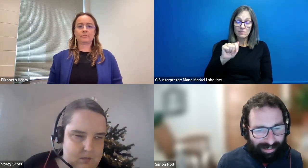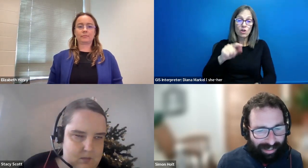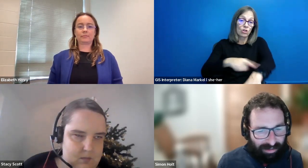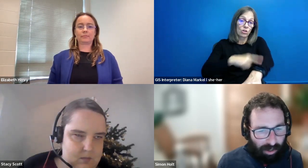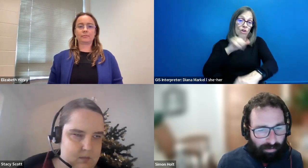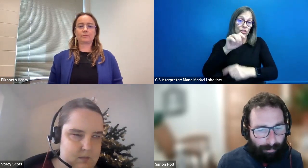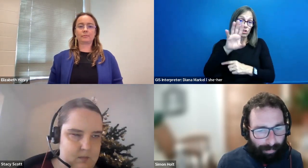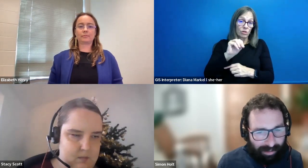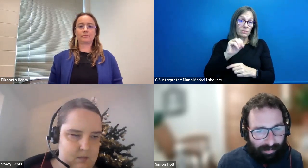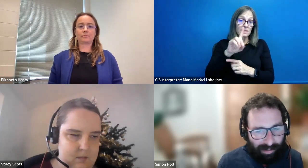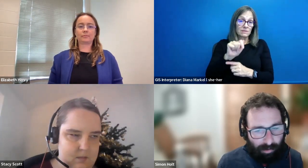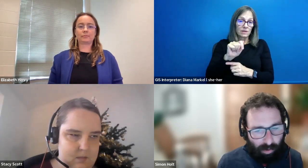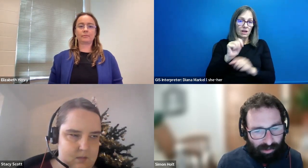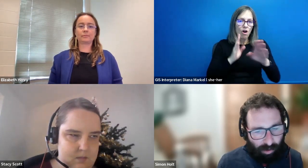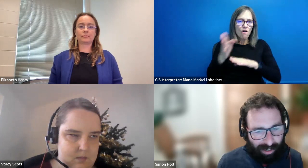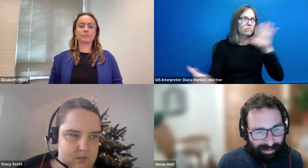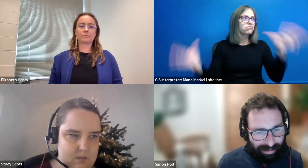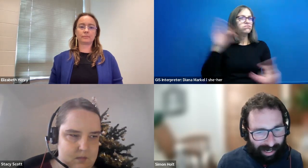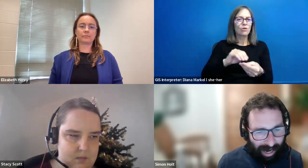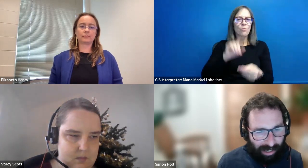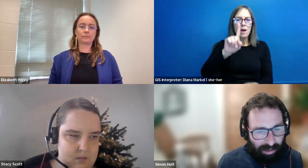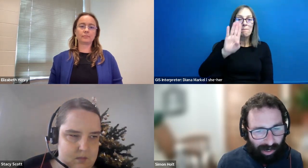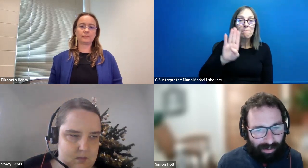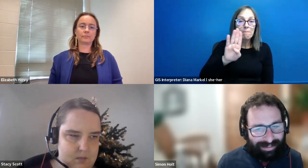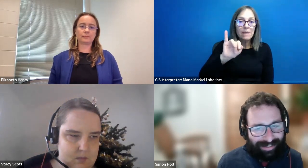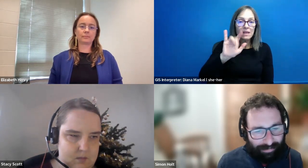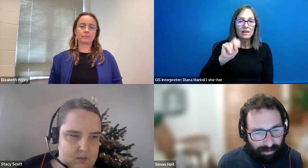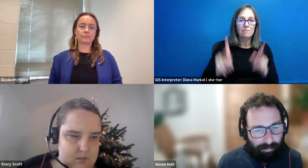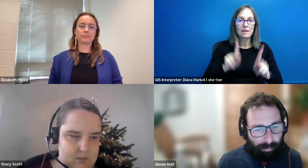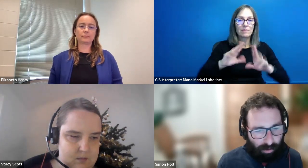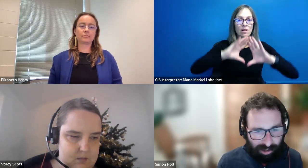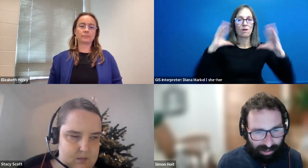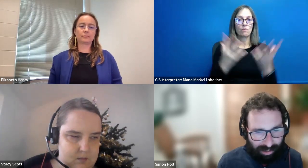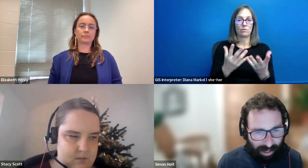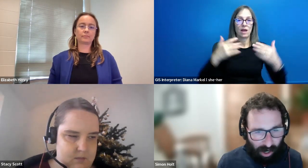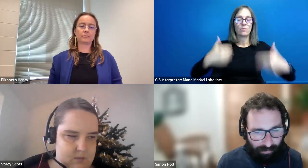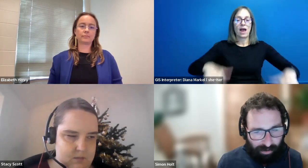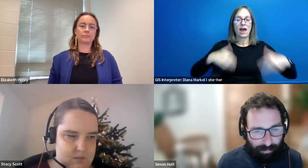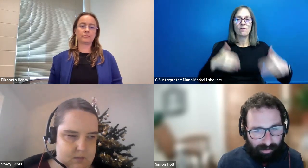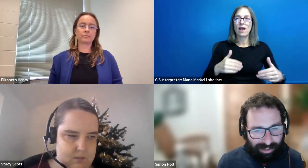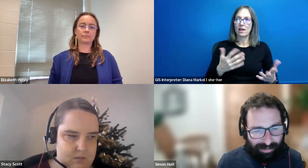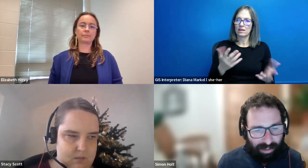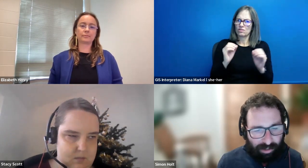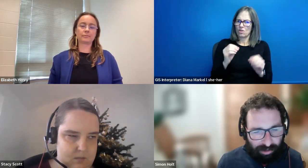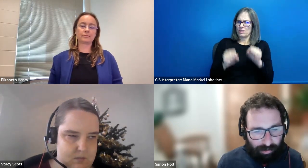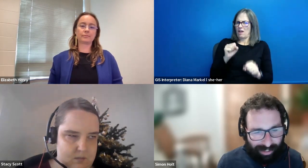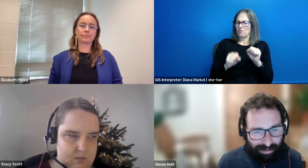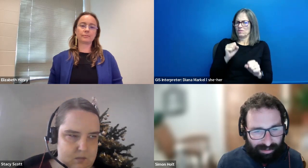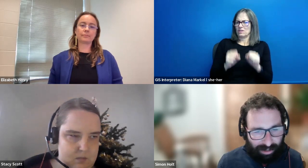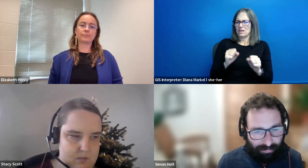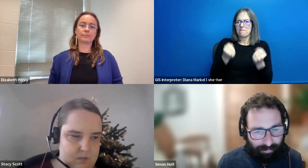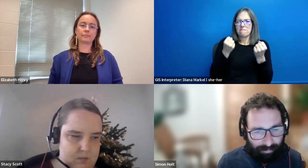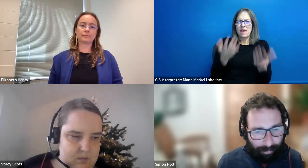Simon Holt: That's over a billion people worldwide, and no doubt a significant proportion of the communities you each serve.